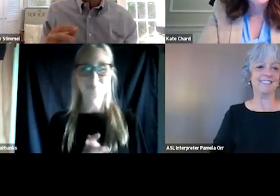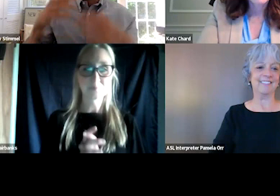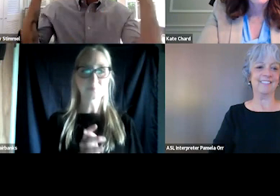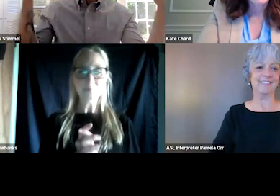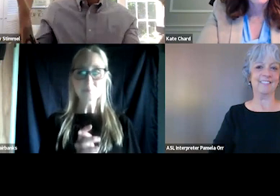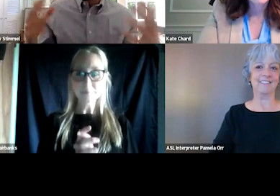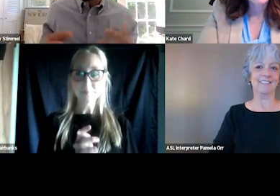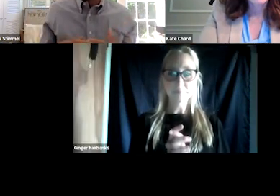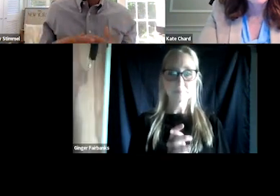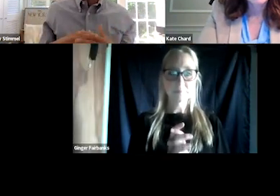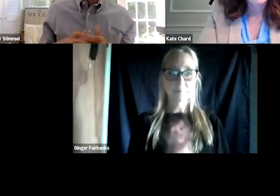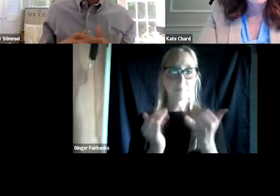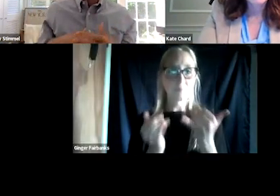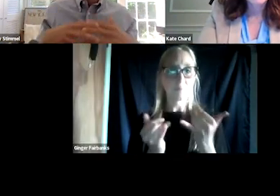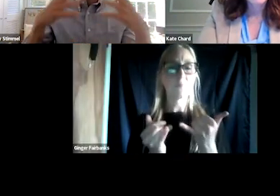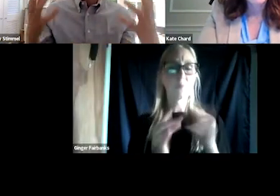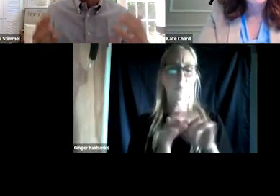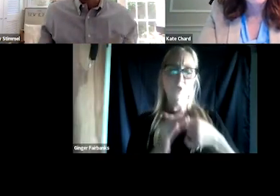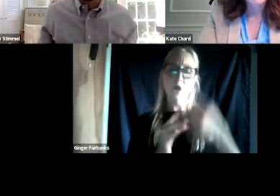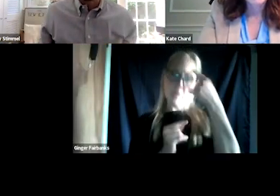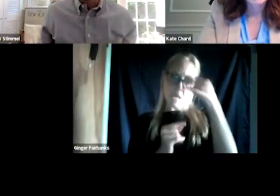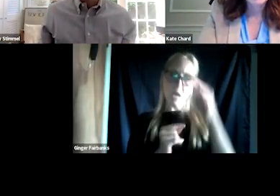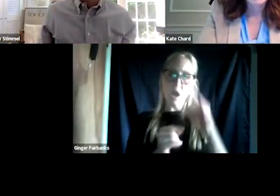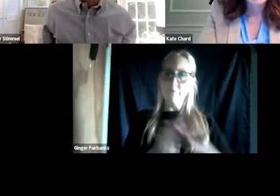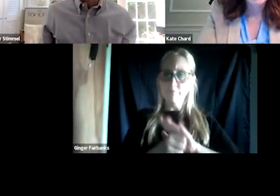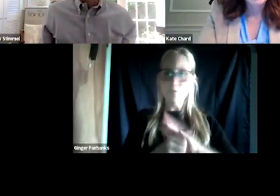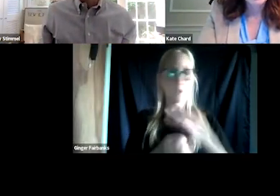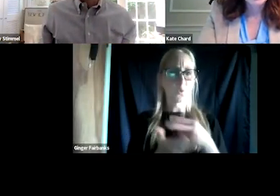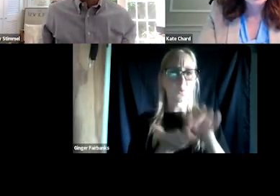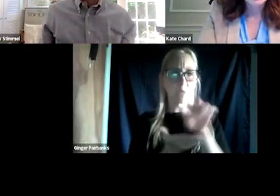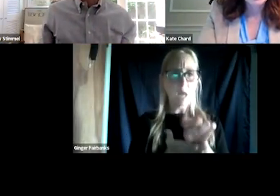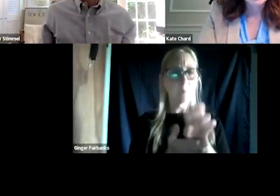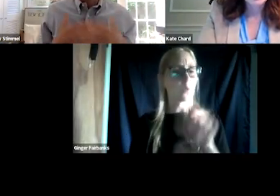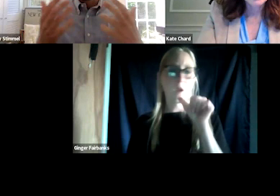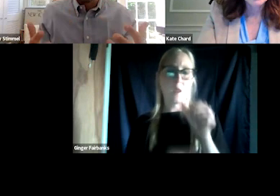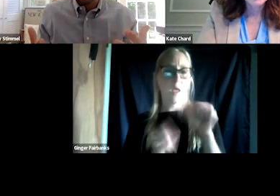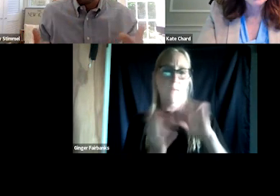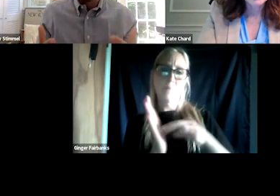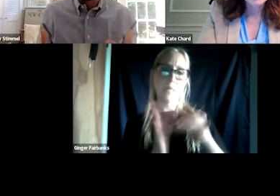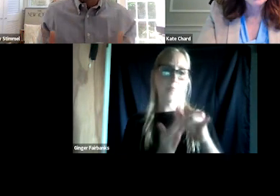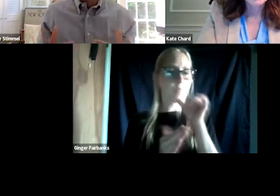what we certainly think of as a full relapse or doesn't mean they're not trying to engage in treatment